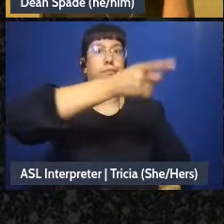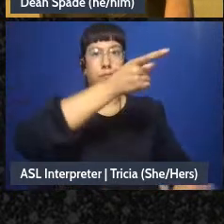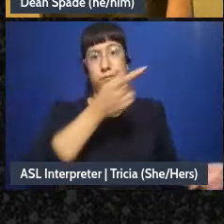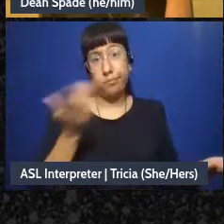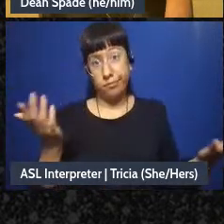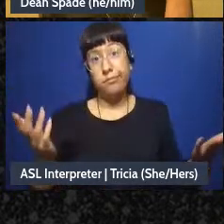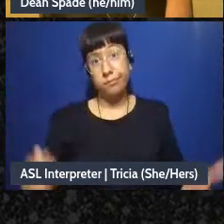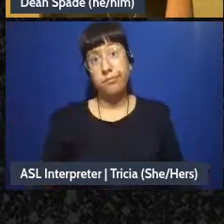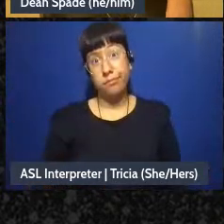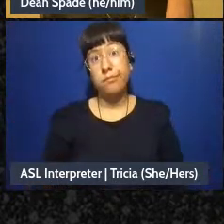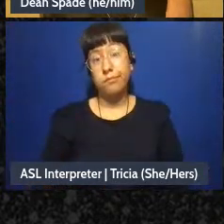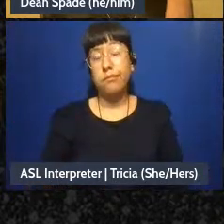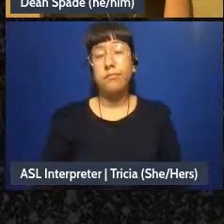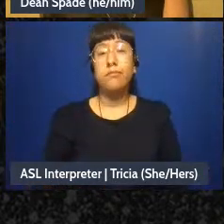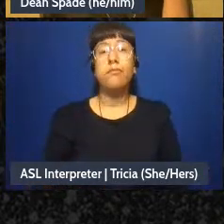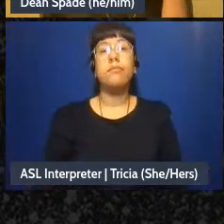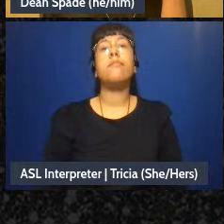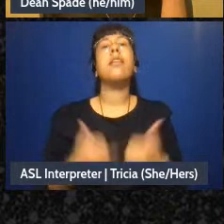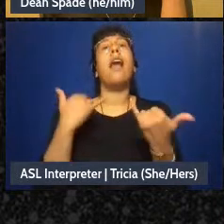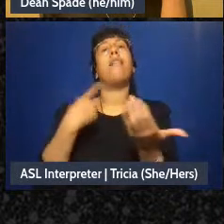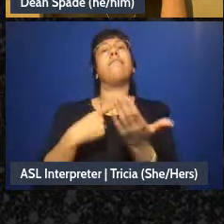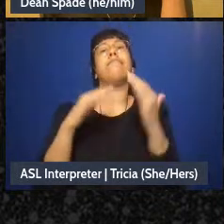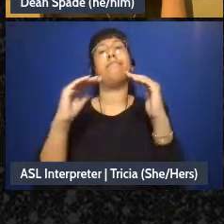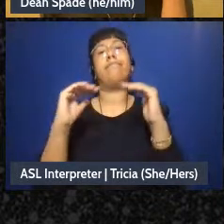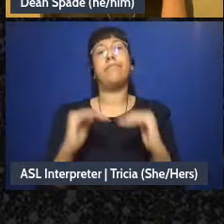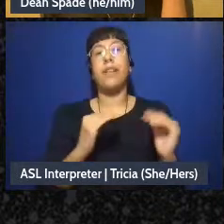So I want to talk a little bit about the facilitation that helps us get there